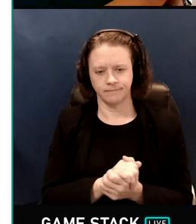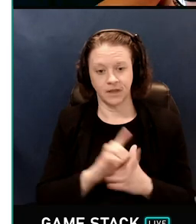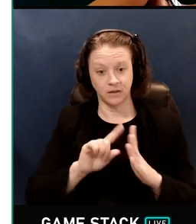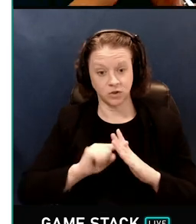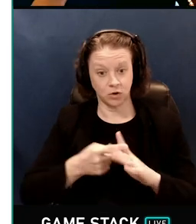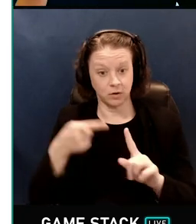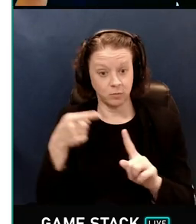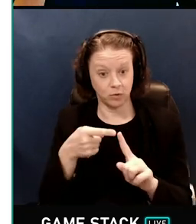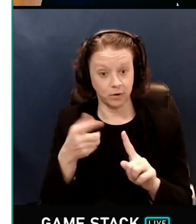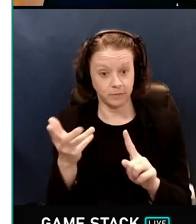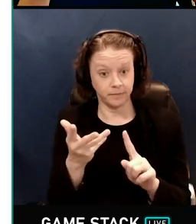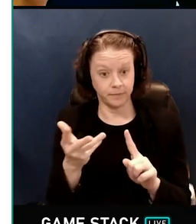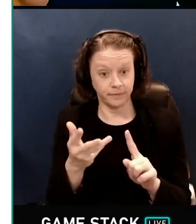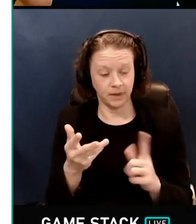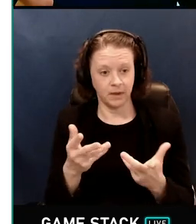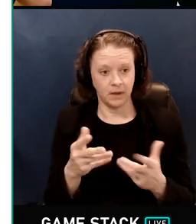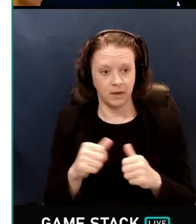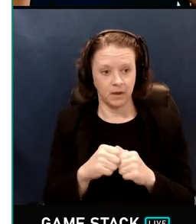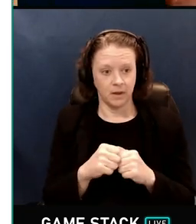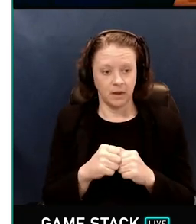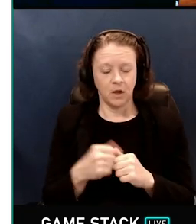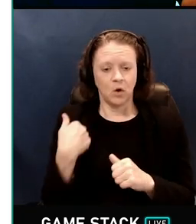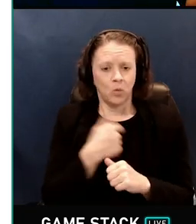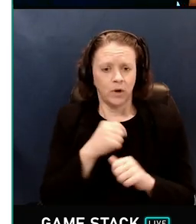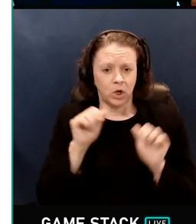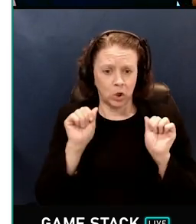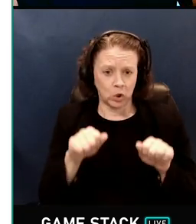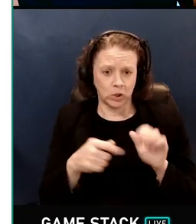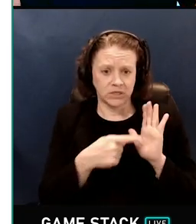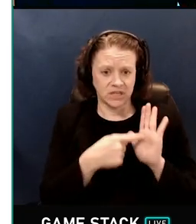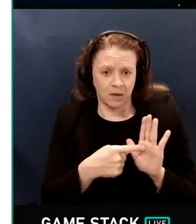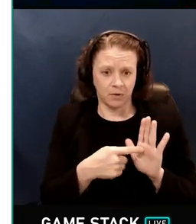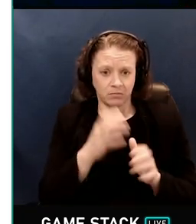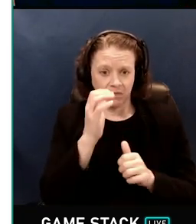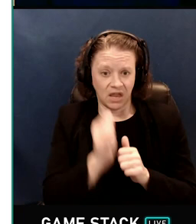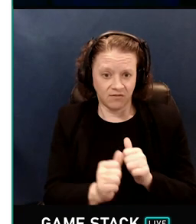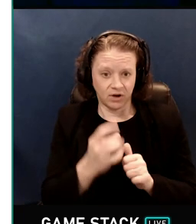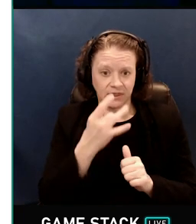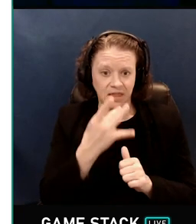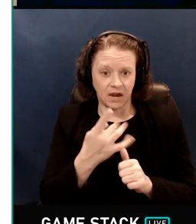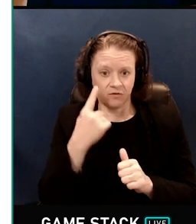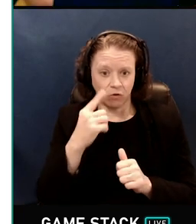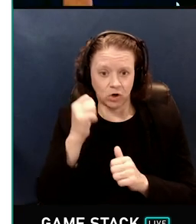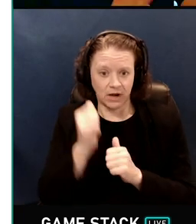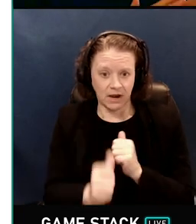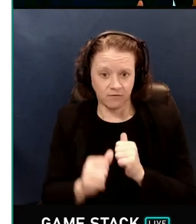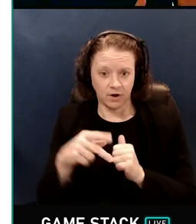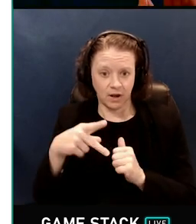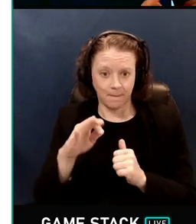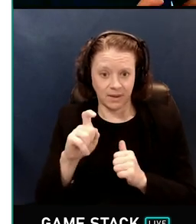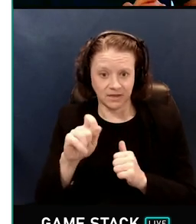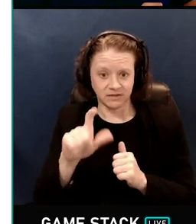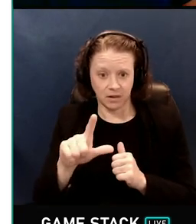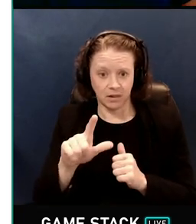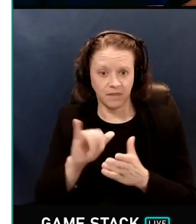The starting point is to say that let's just sample from every light, for every pixel, and this will give us the right answer,